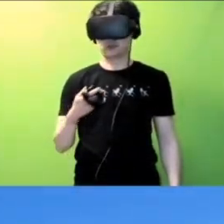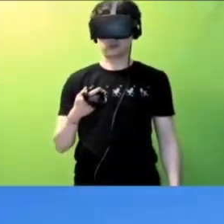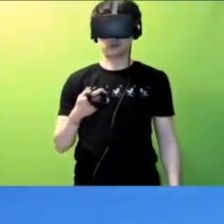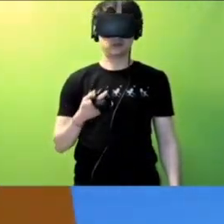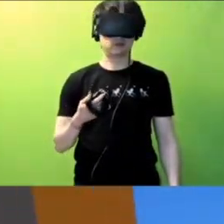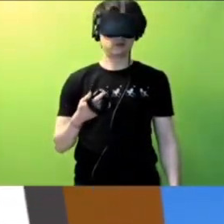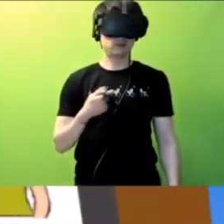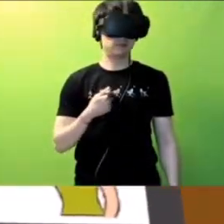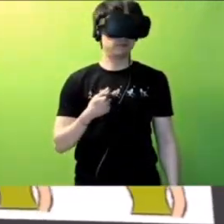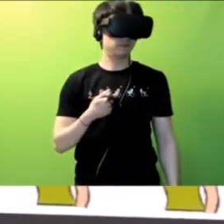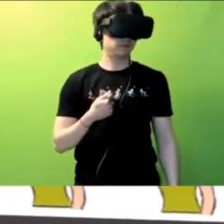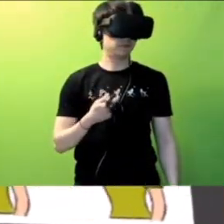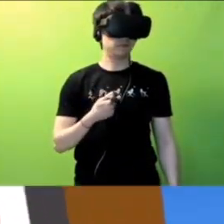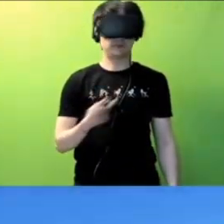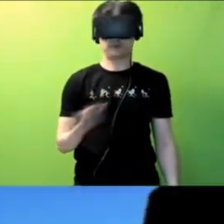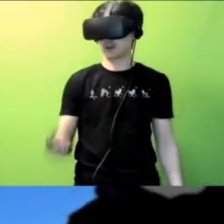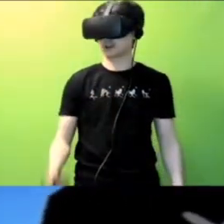My